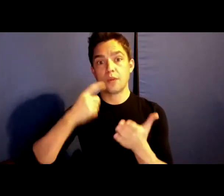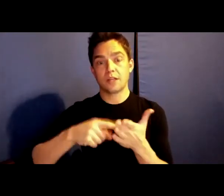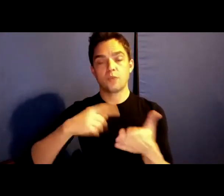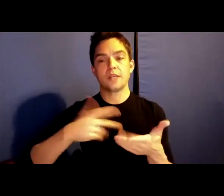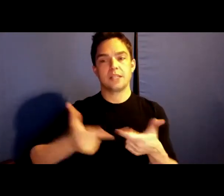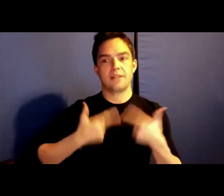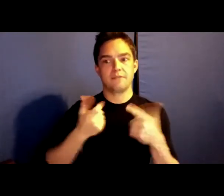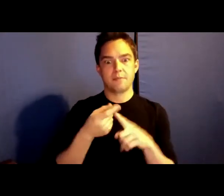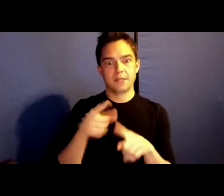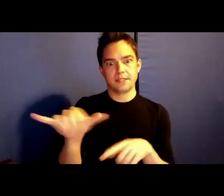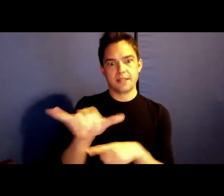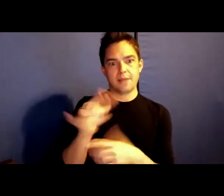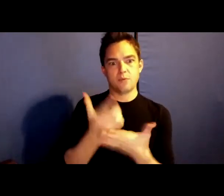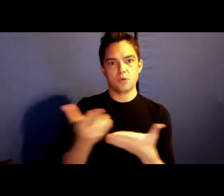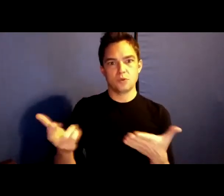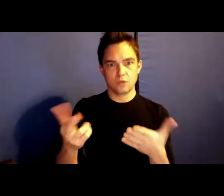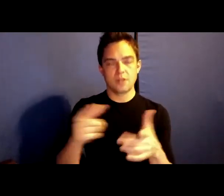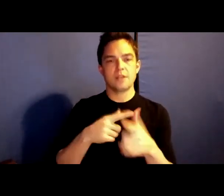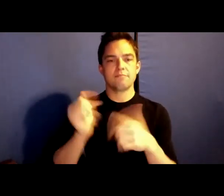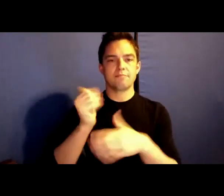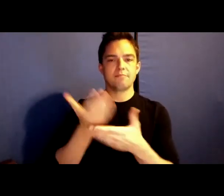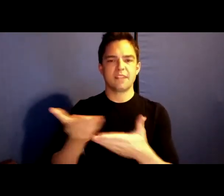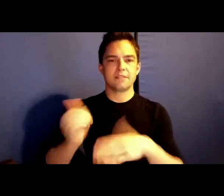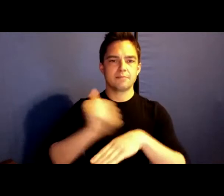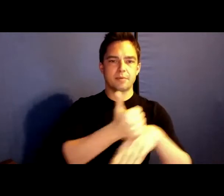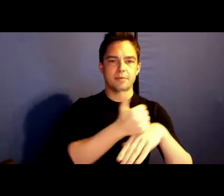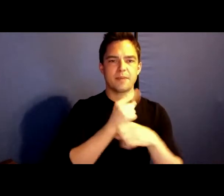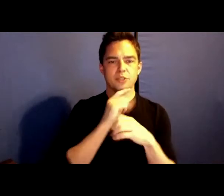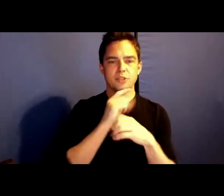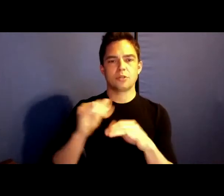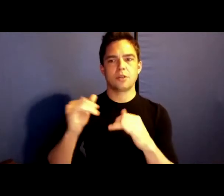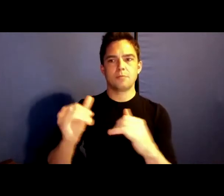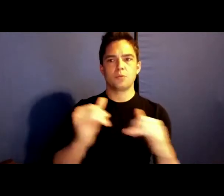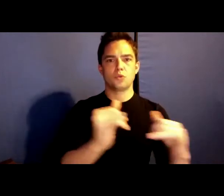hence protocols are put in place to ensure mutual respect and accountability to each